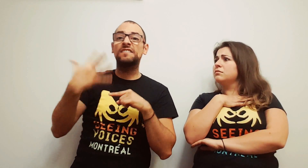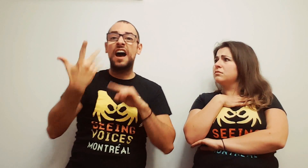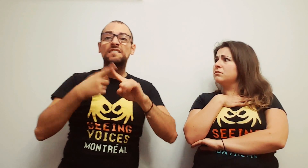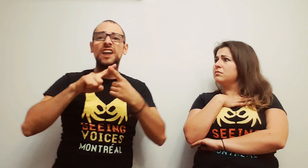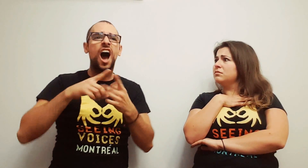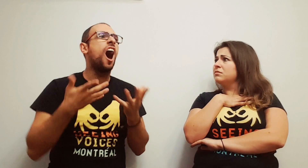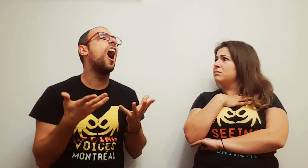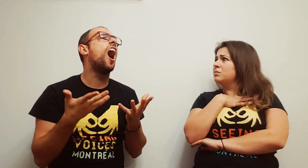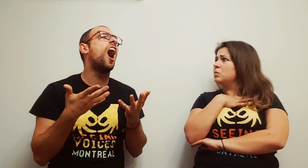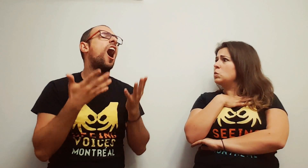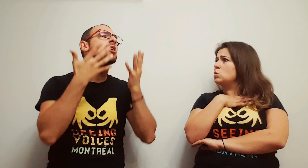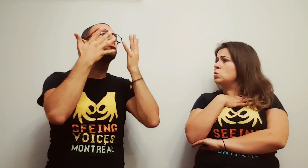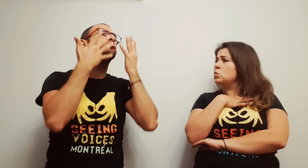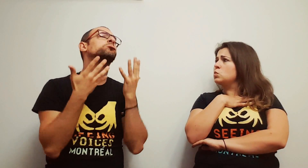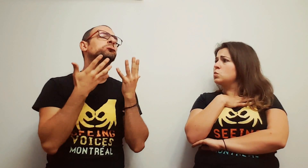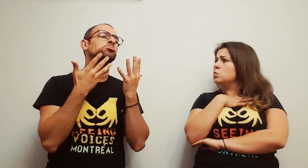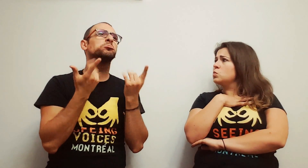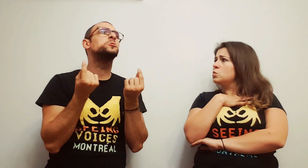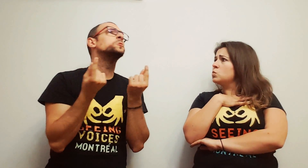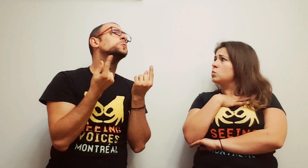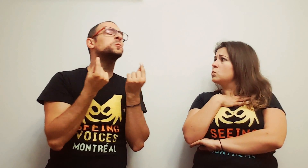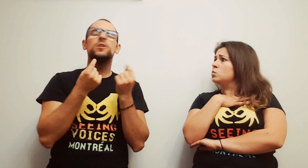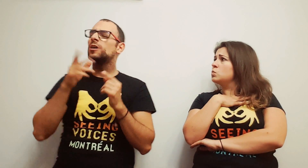His friends are very disappointed.